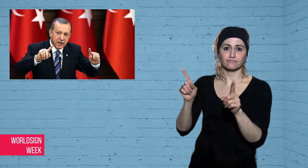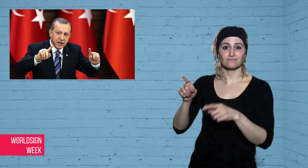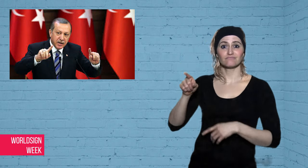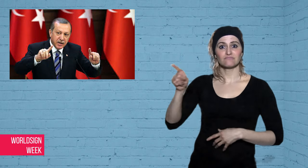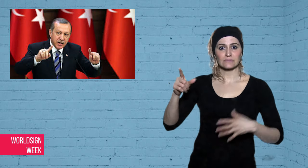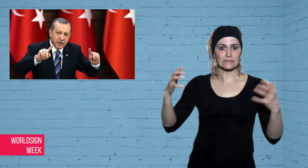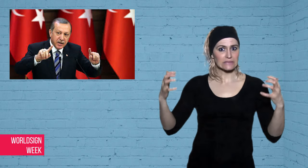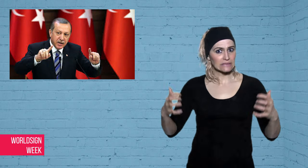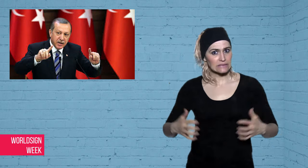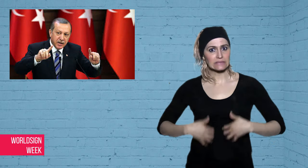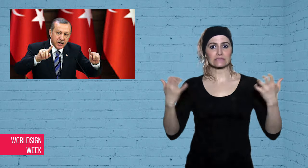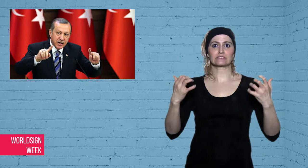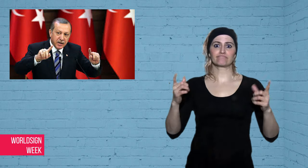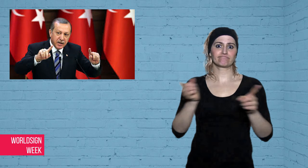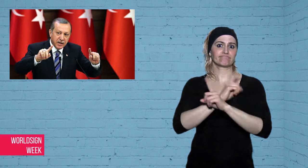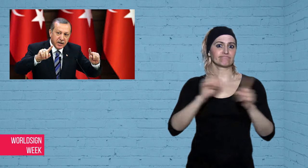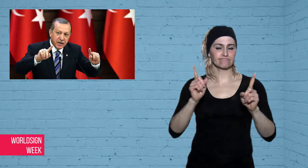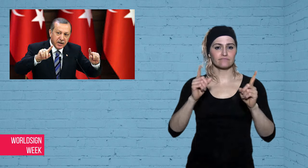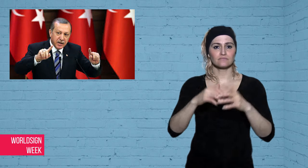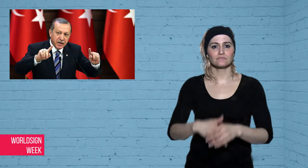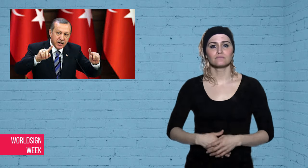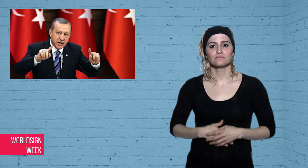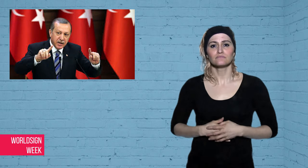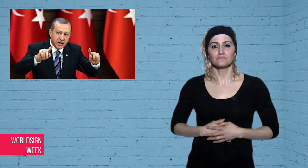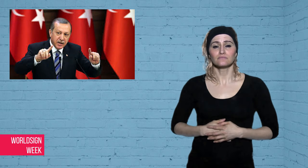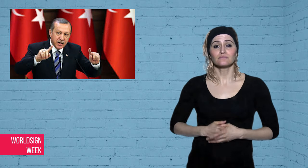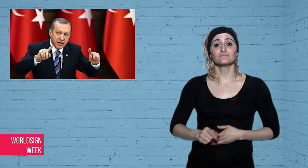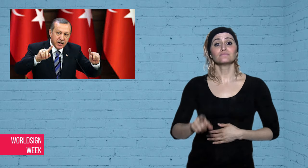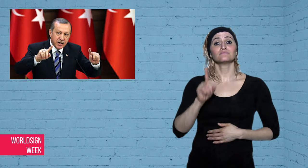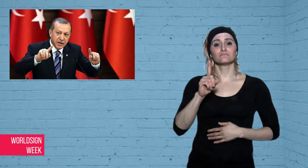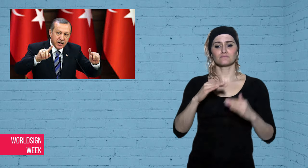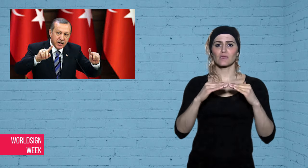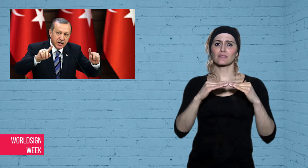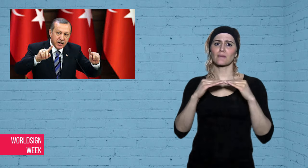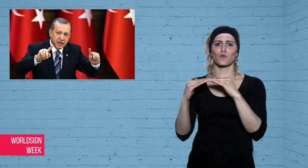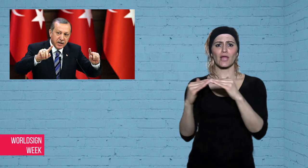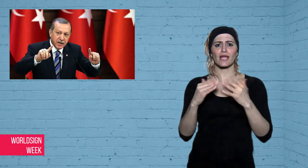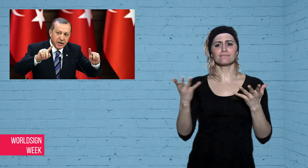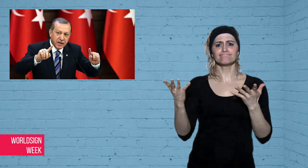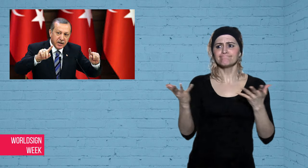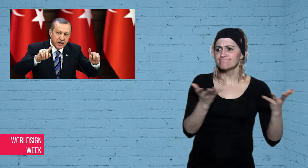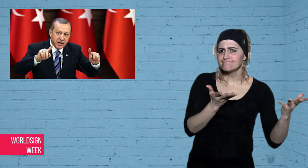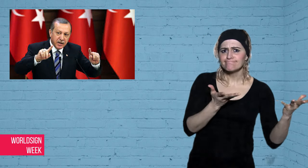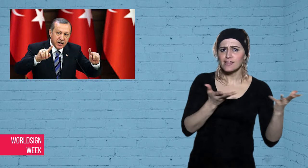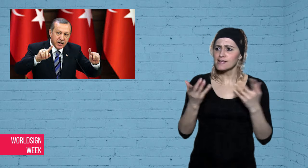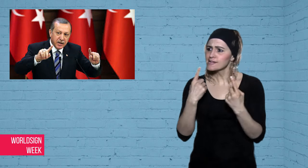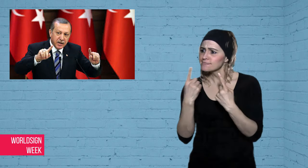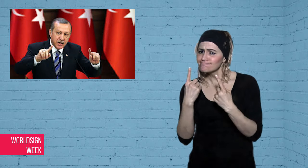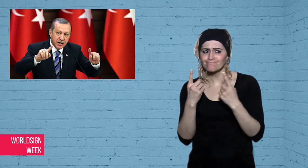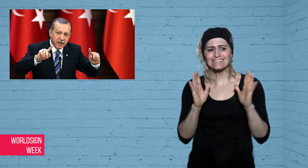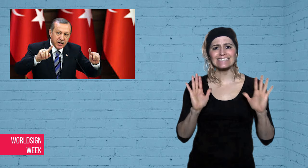of “Nazi practices”, and threatened to